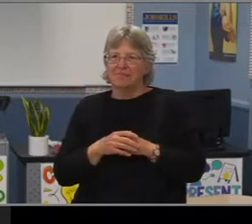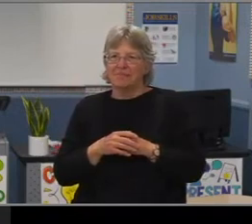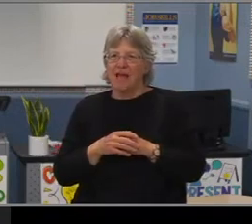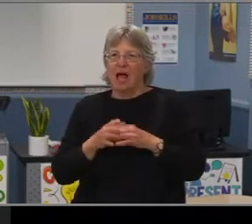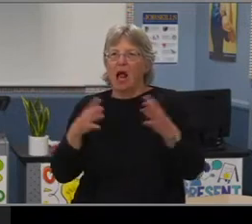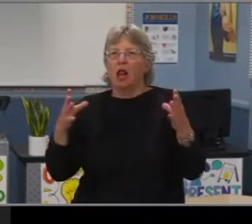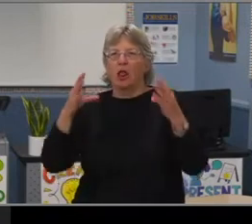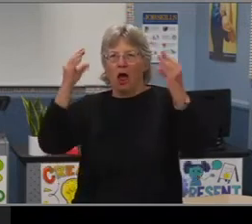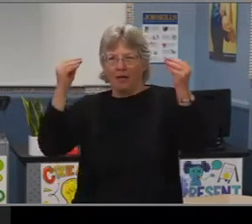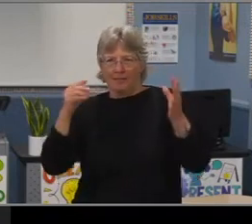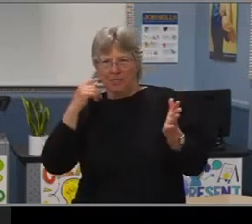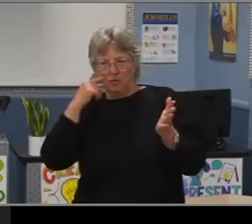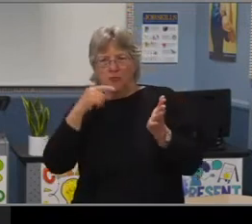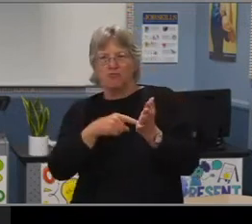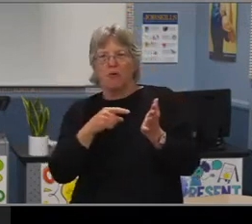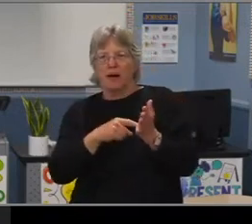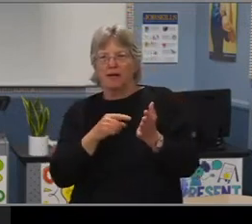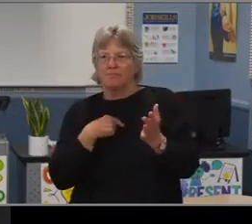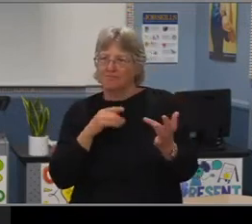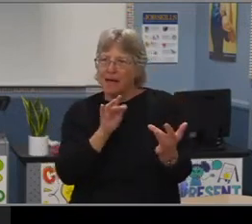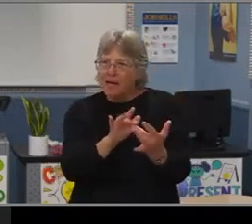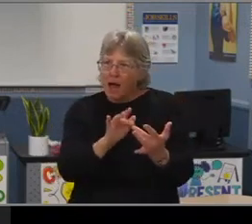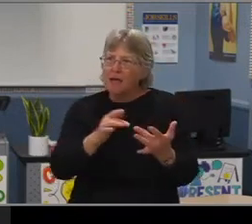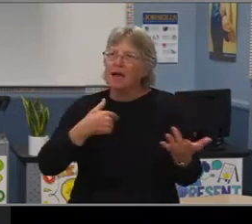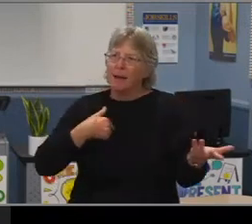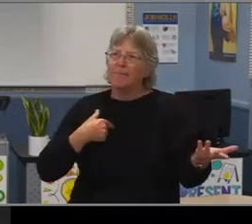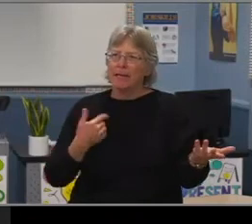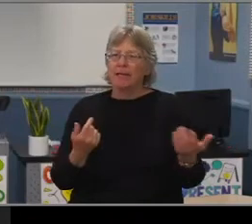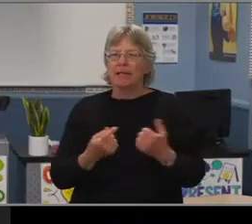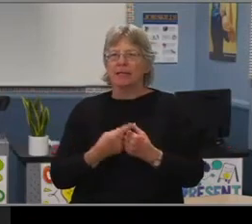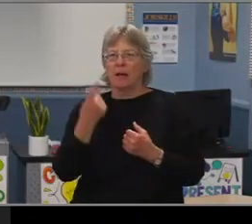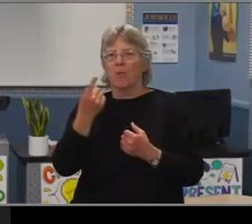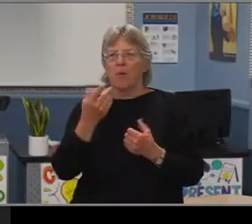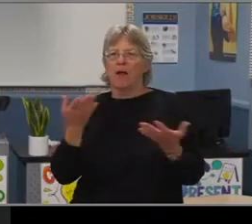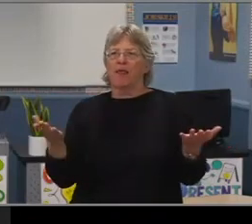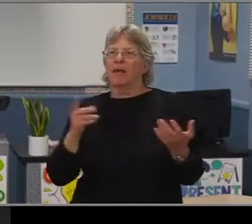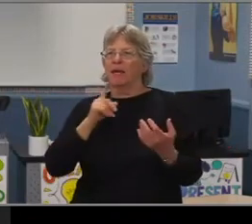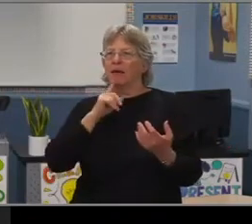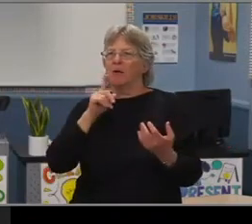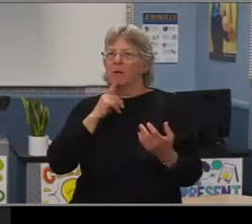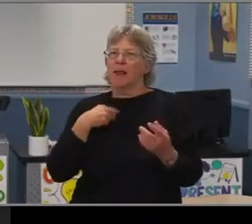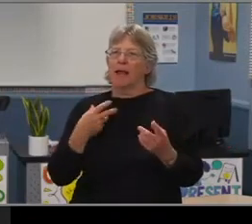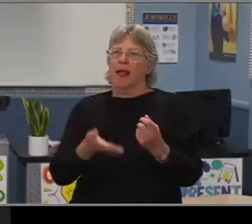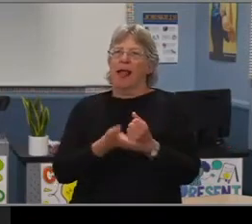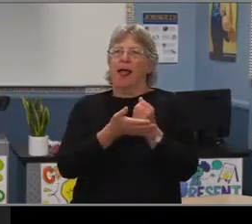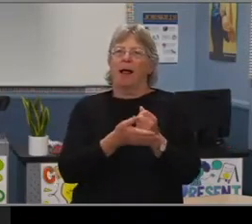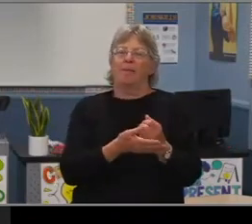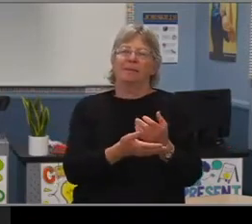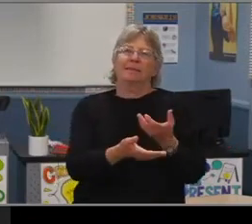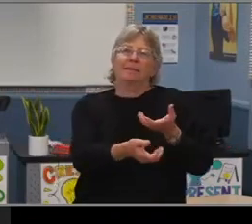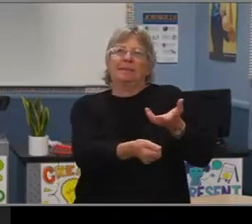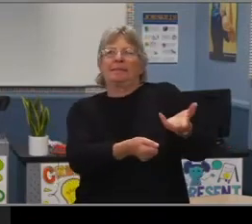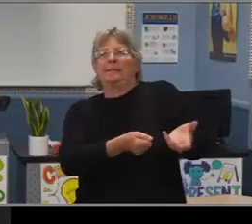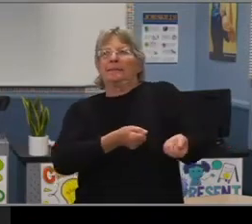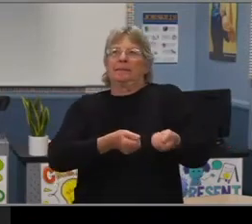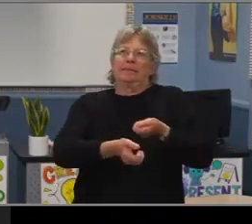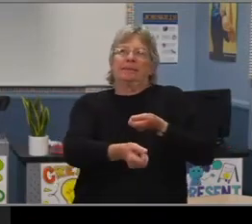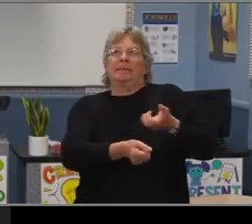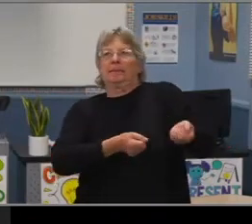that recognized that and they reached out to me. So that was one of the things that really put me into school, again, like maybe you want to run